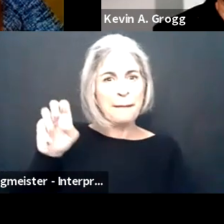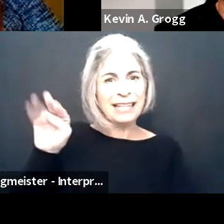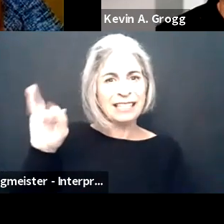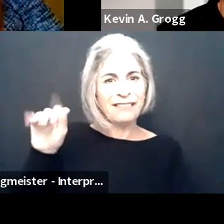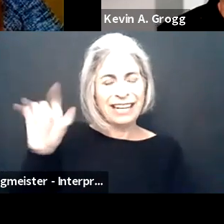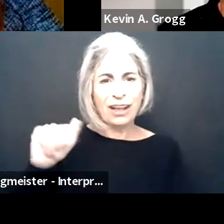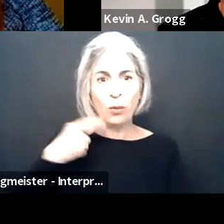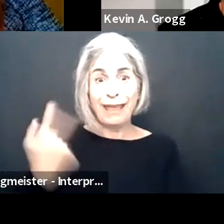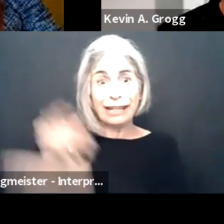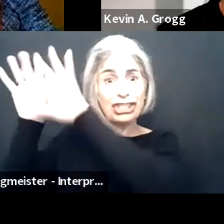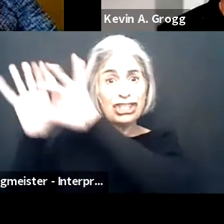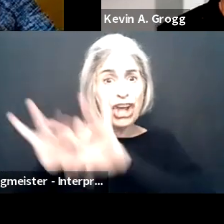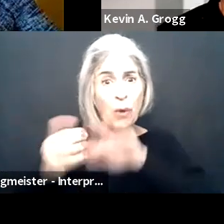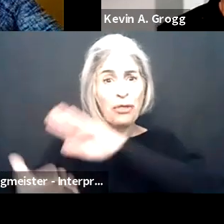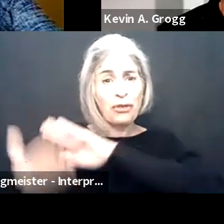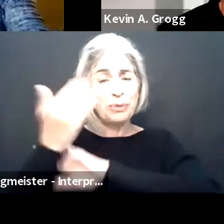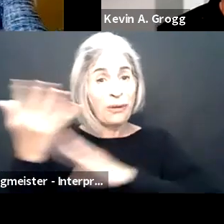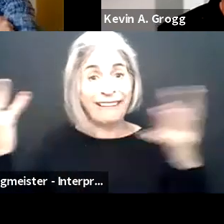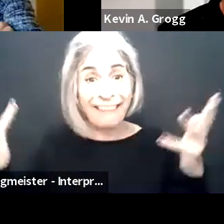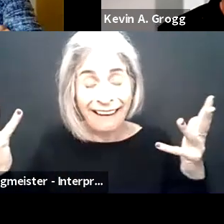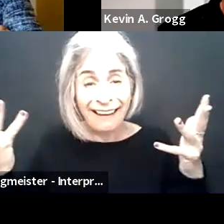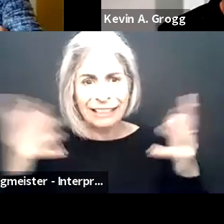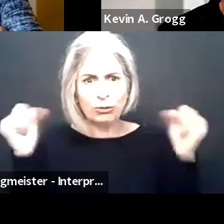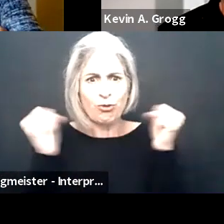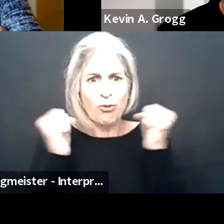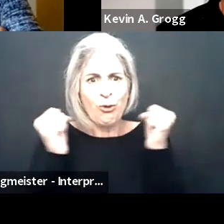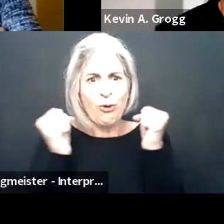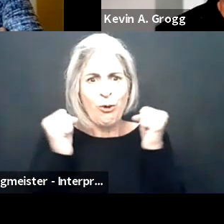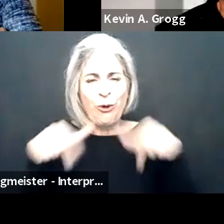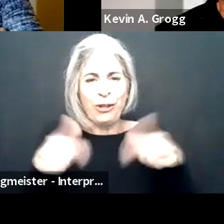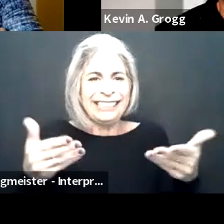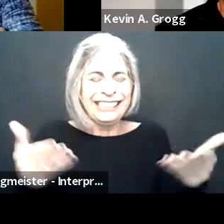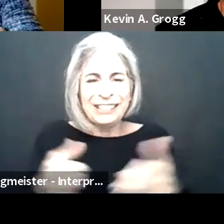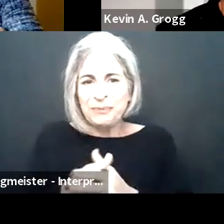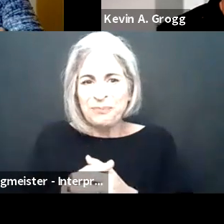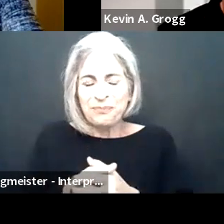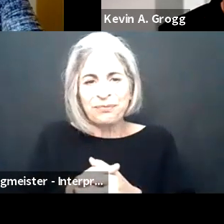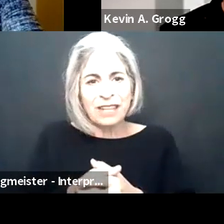coming from the mountains of Pennsylvania and we've had some snow this morning, unexpected snow.